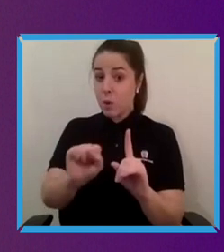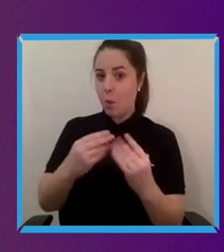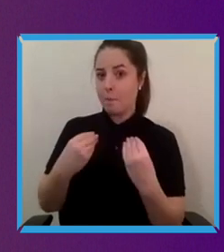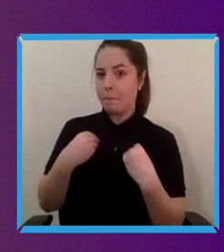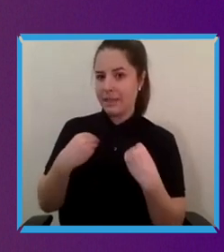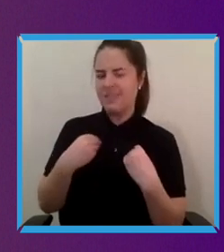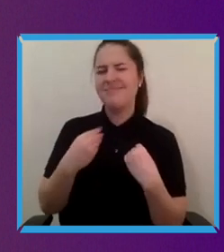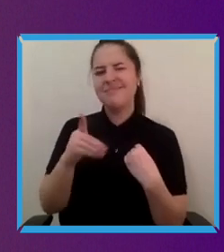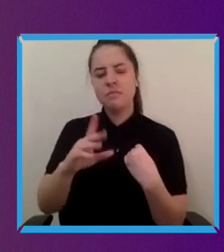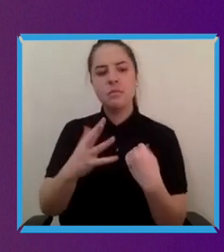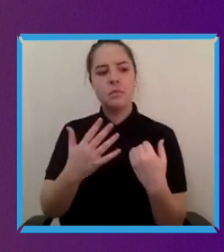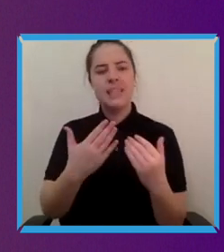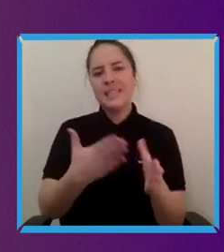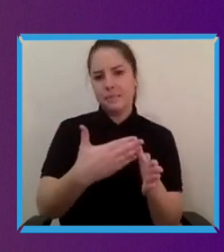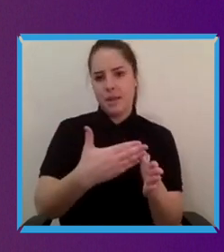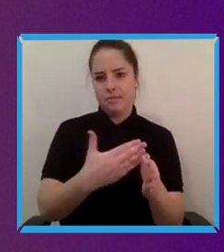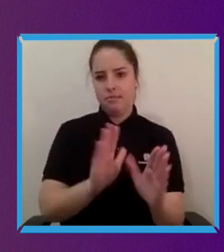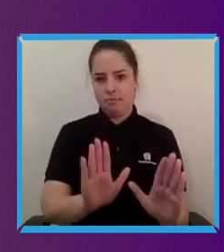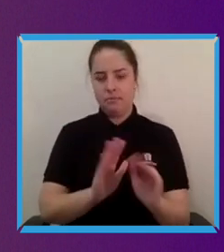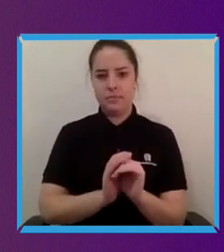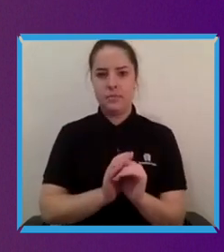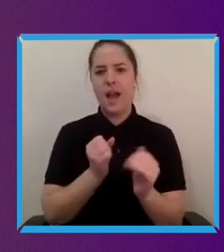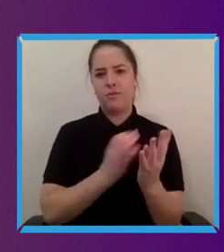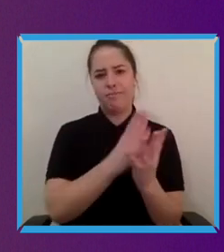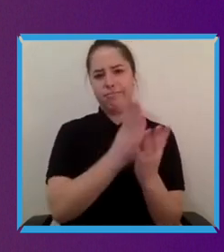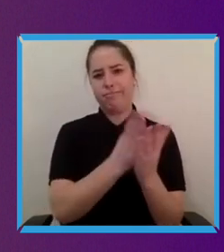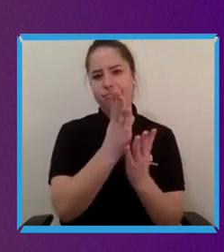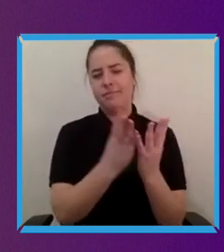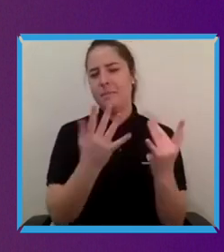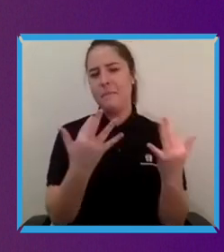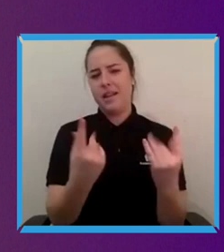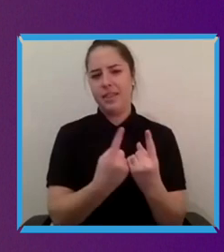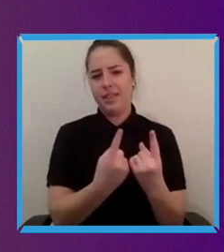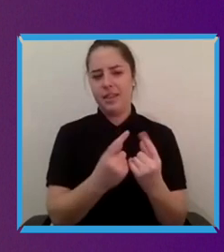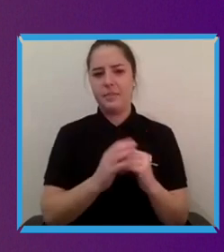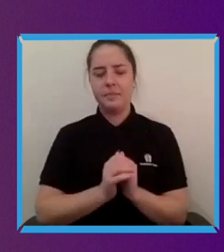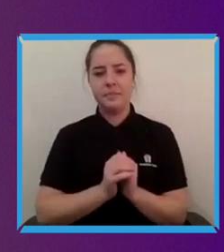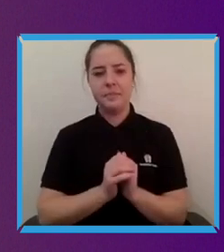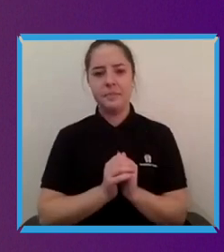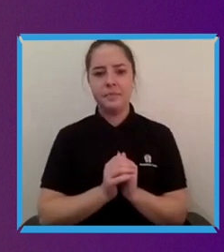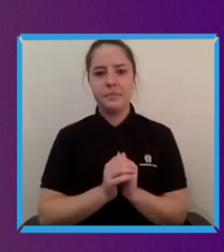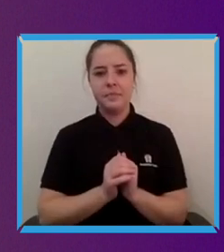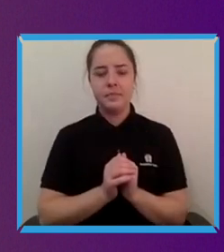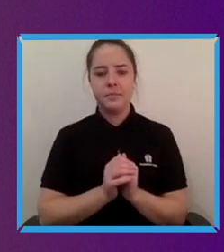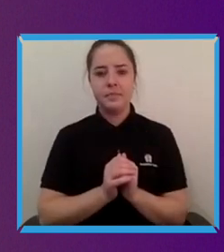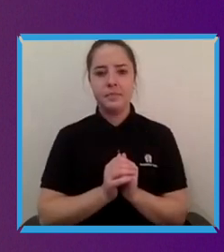I think firstly you are sort of aggregating and bringing together a lot of key stakeholders in the system whether it be